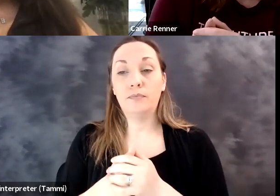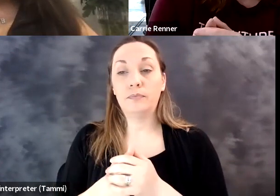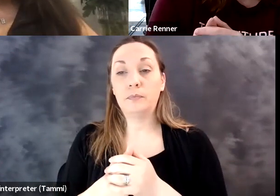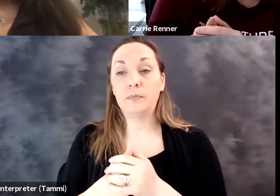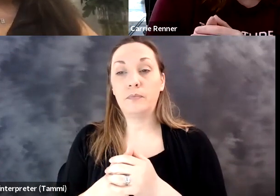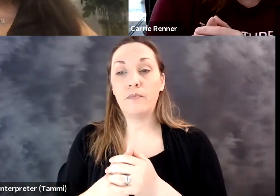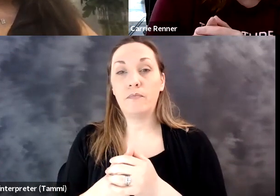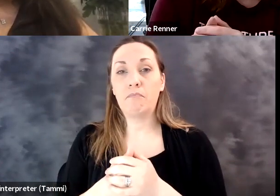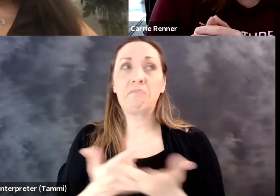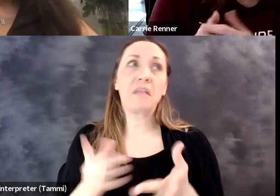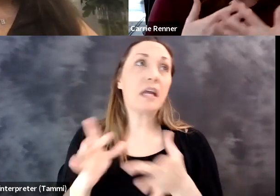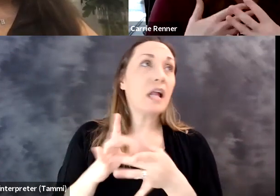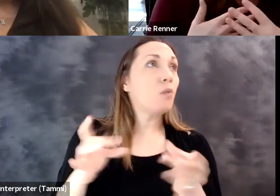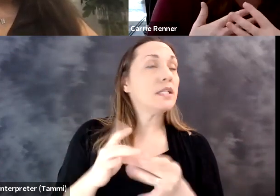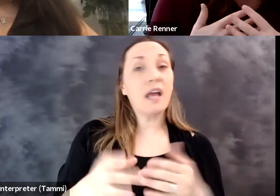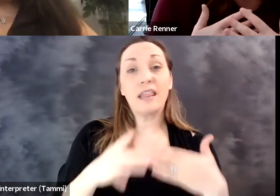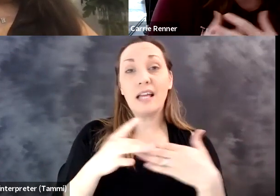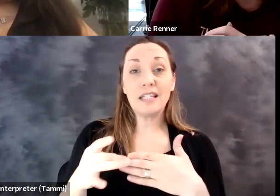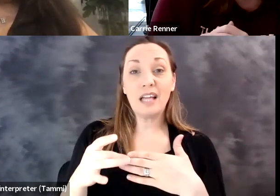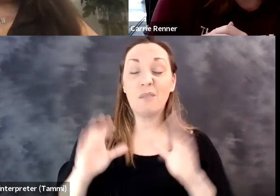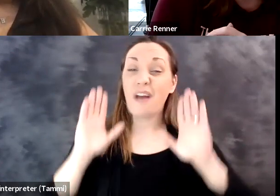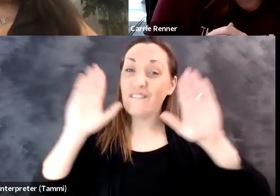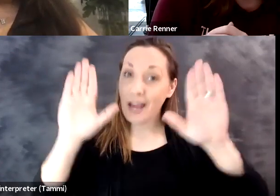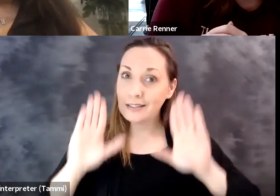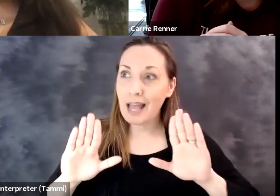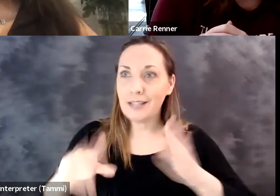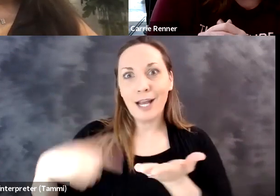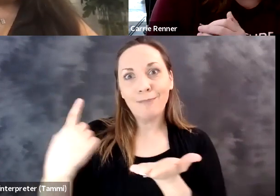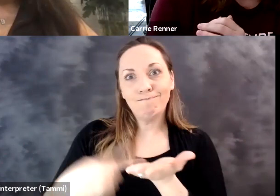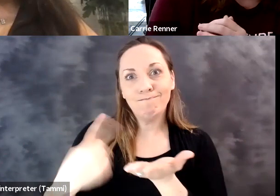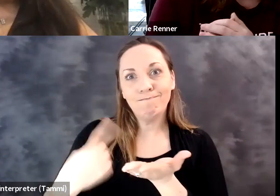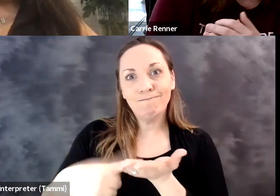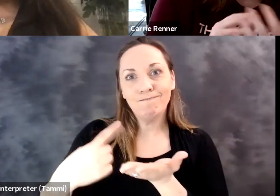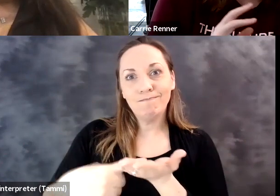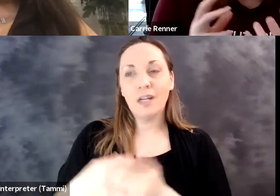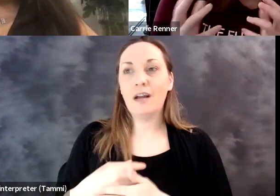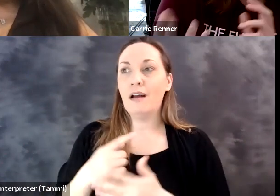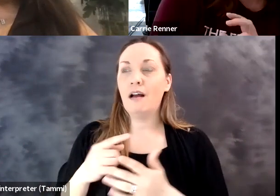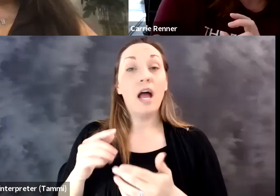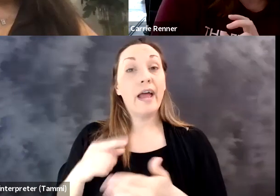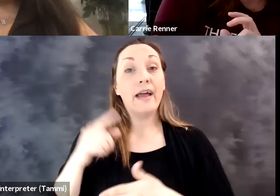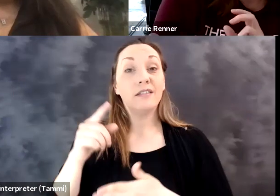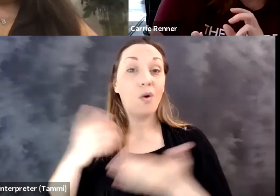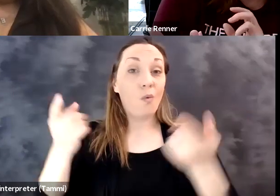That's what we're doing right now. And I will say that it's lead to some